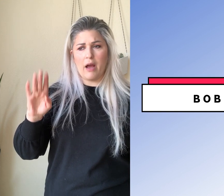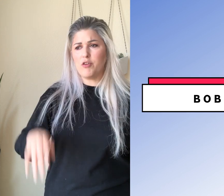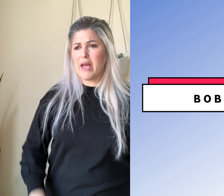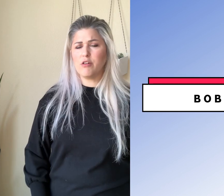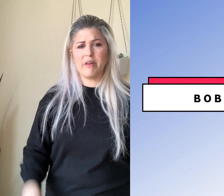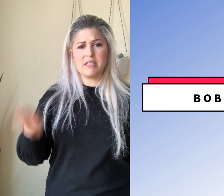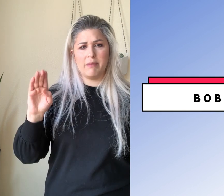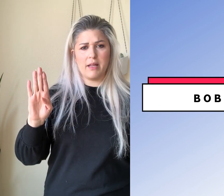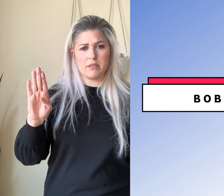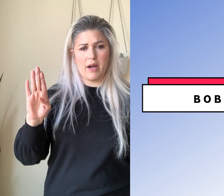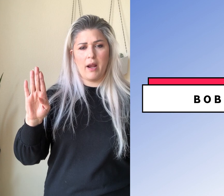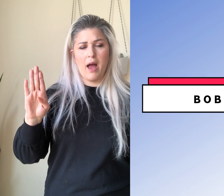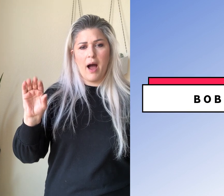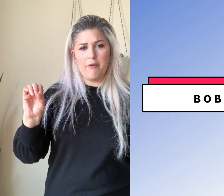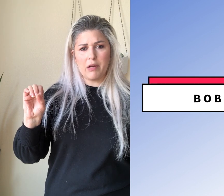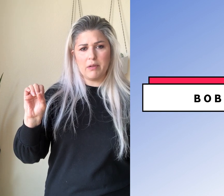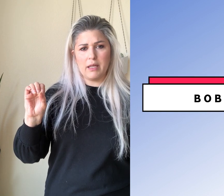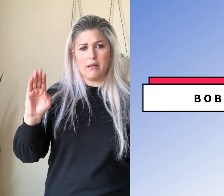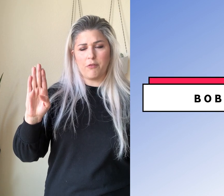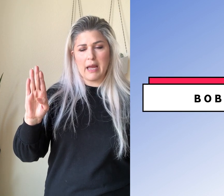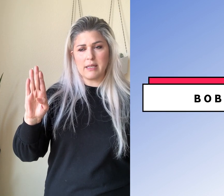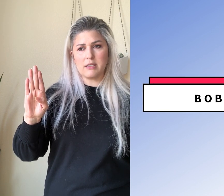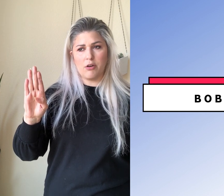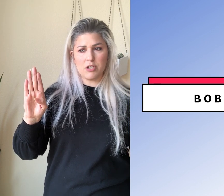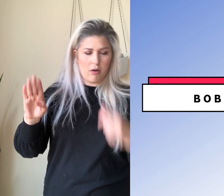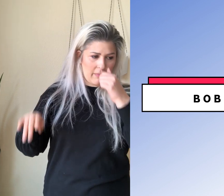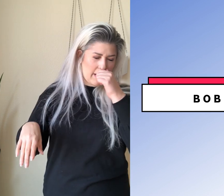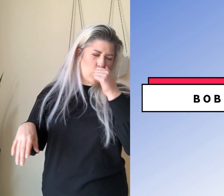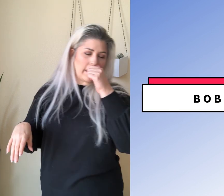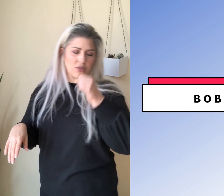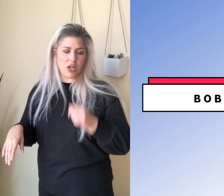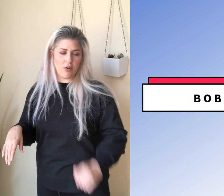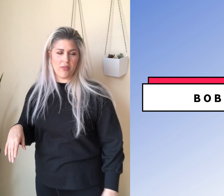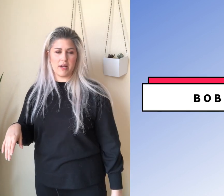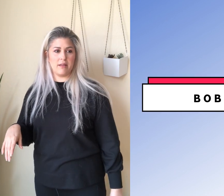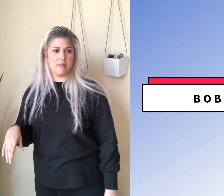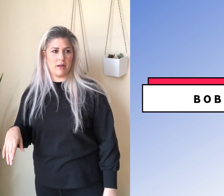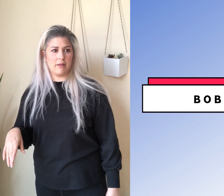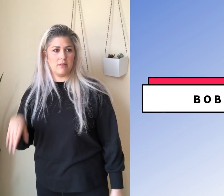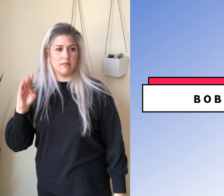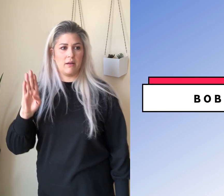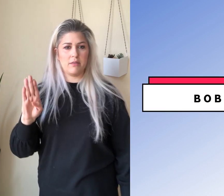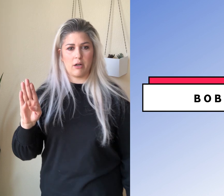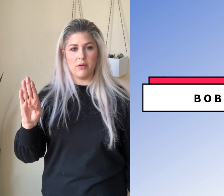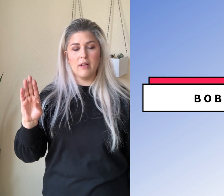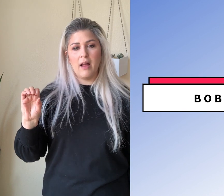gait. Now if you can't go as fast as me, that's fine. I frequently forget to go slow. I'm like, I'm trying to go slow and then I, I, I terrible.